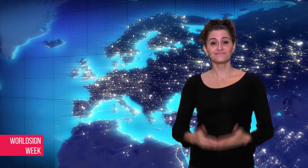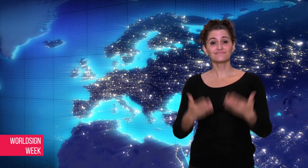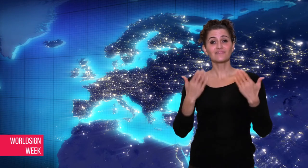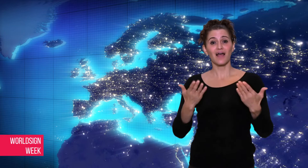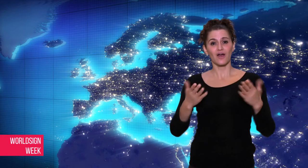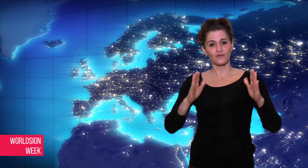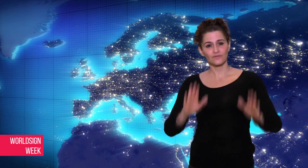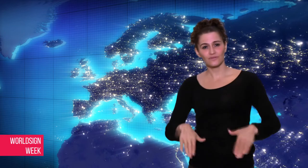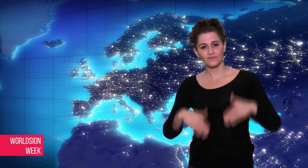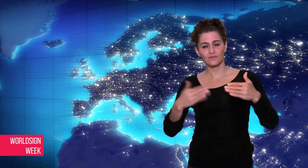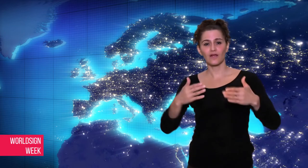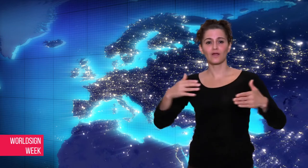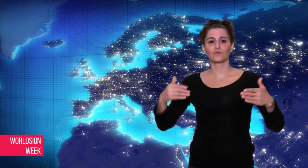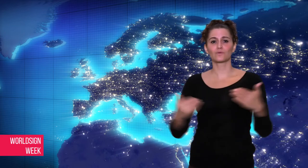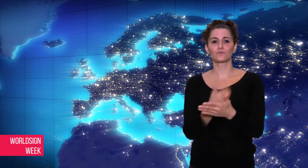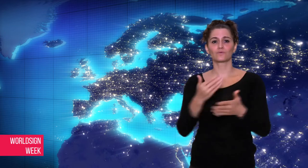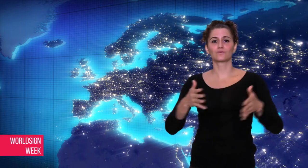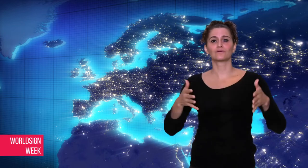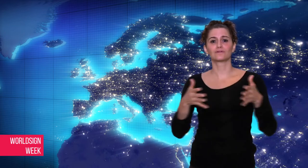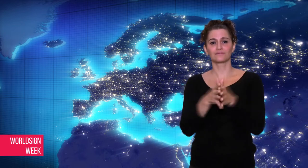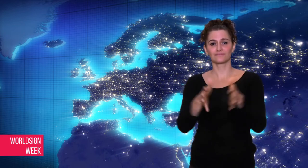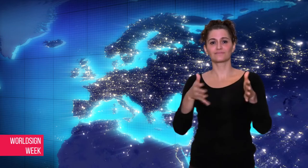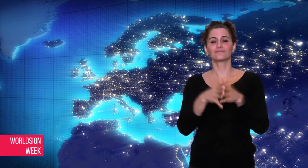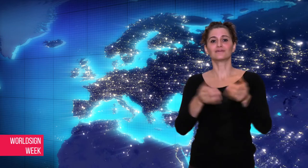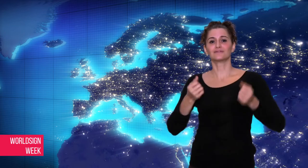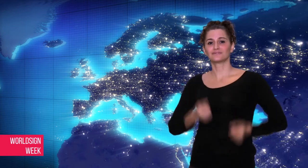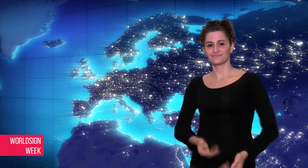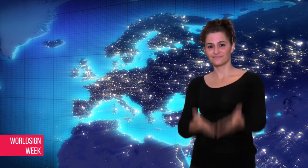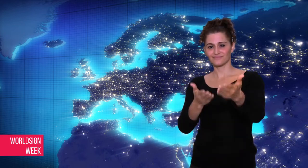Now, let’s go to next story.